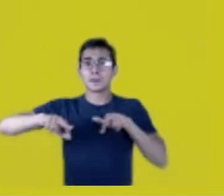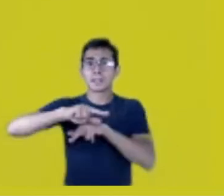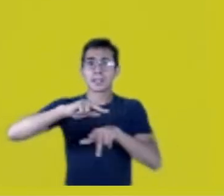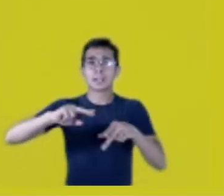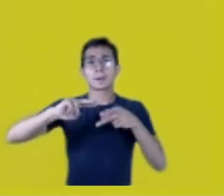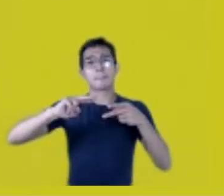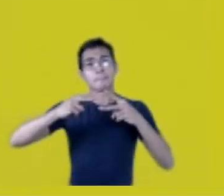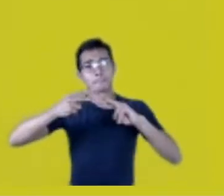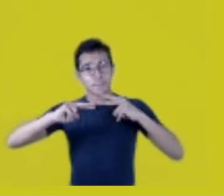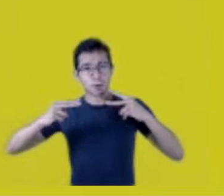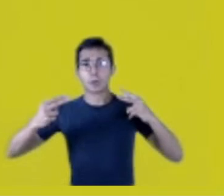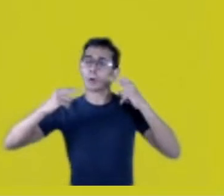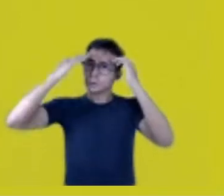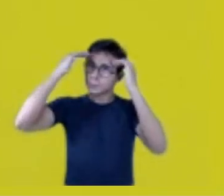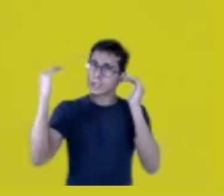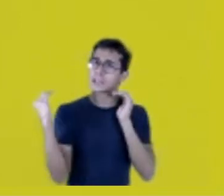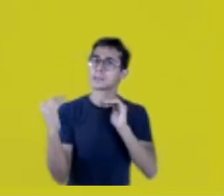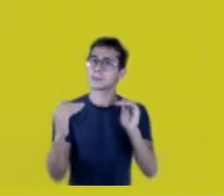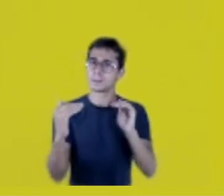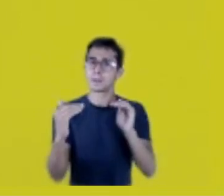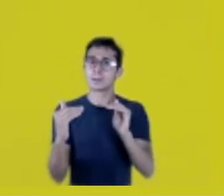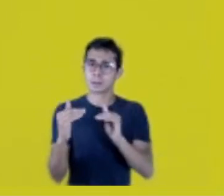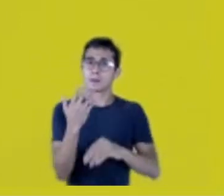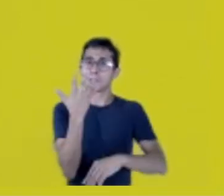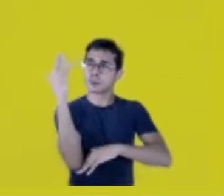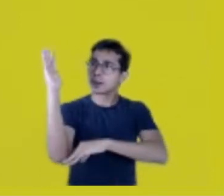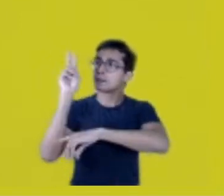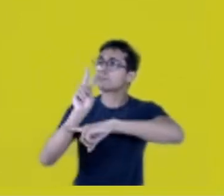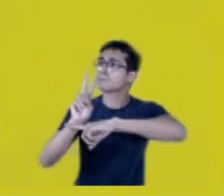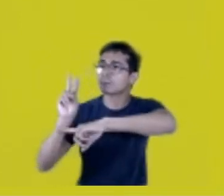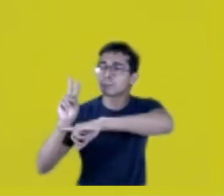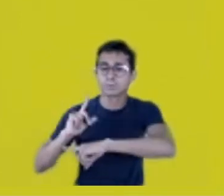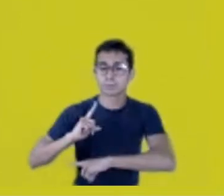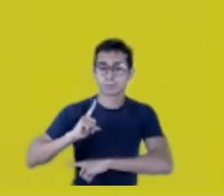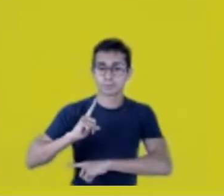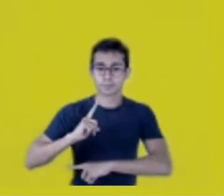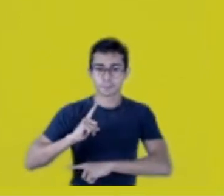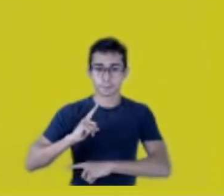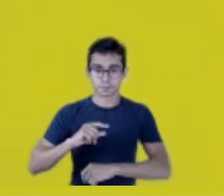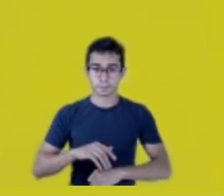We preserve forests. We maintain the forests alive.